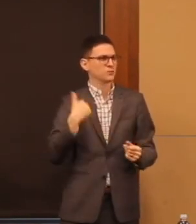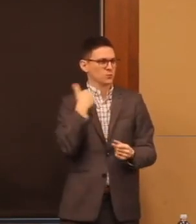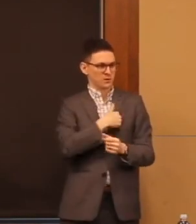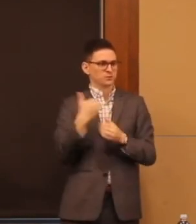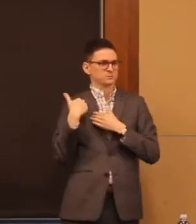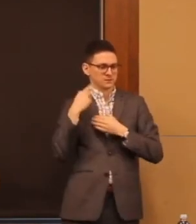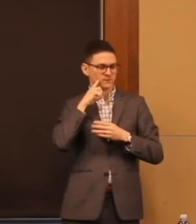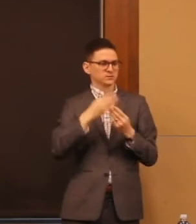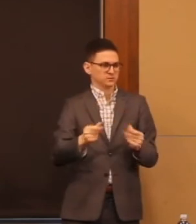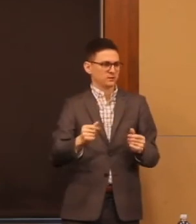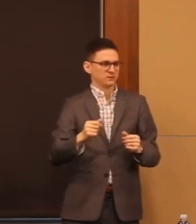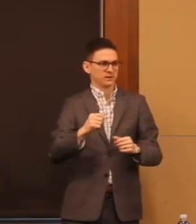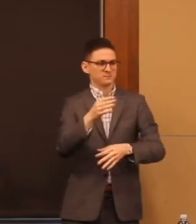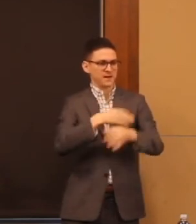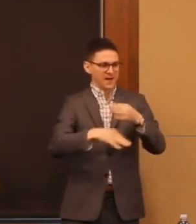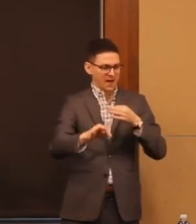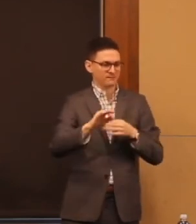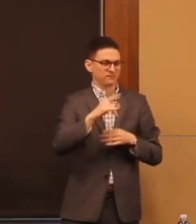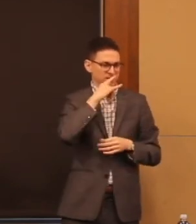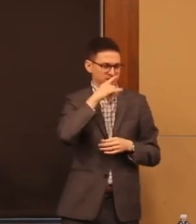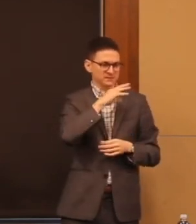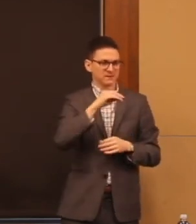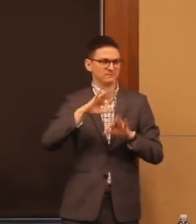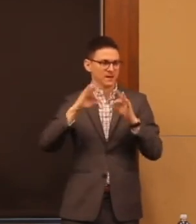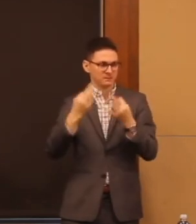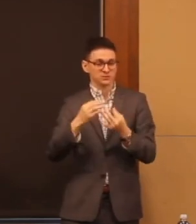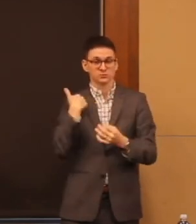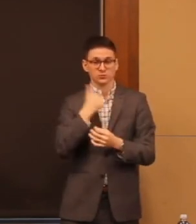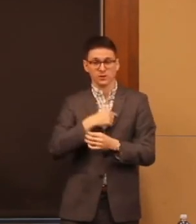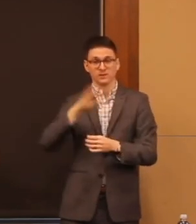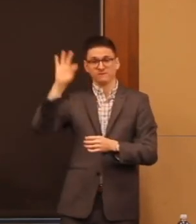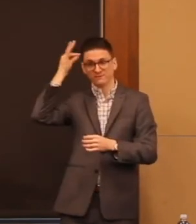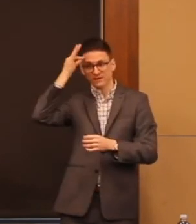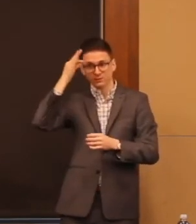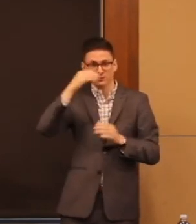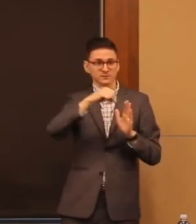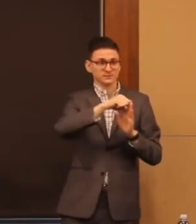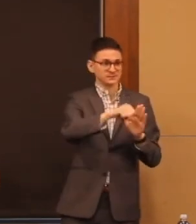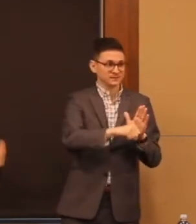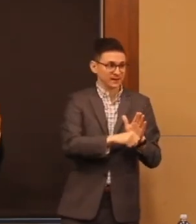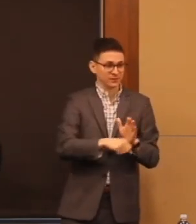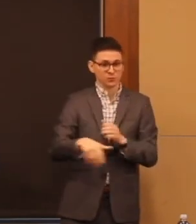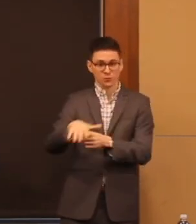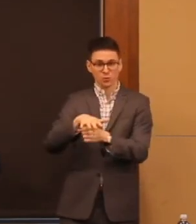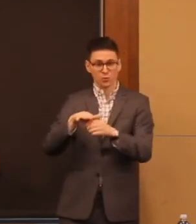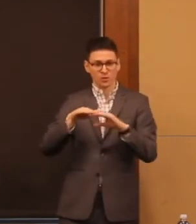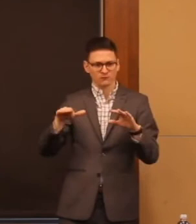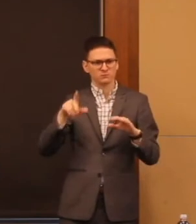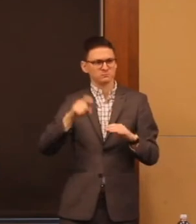On behalf of kids and families that's why we at the federal and state and local levels have to figure out how to work together.